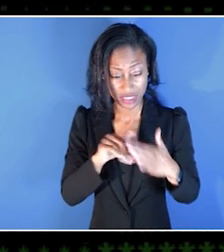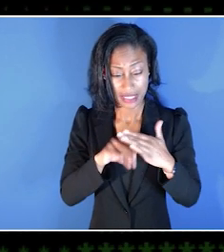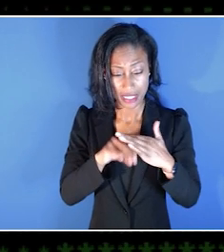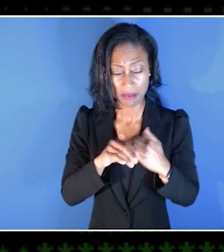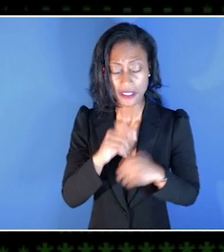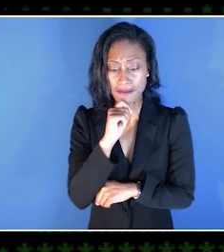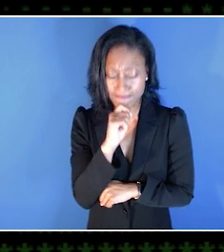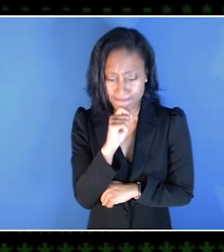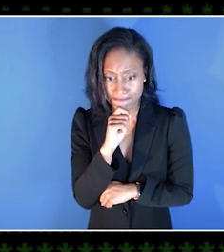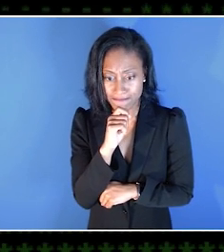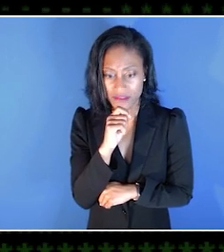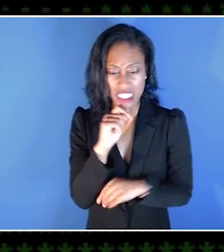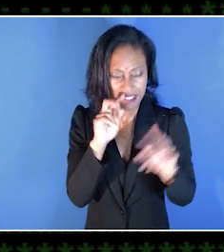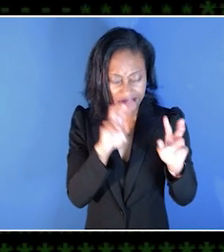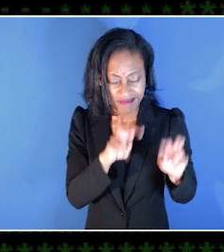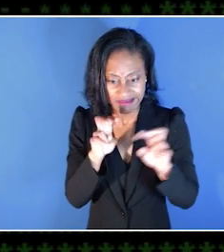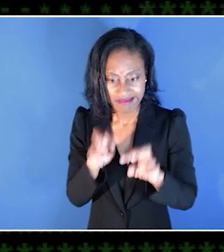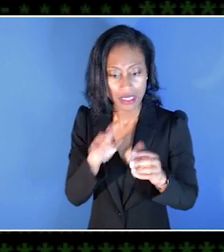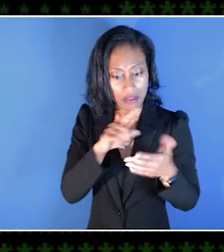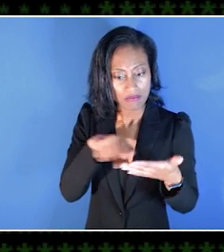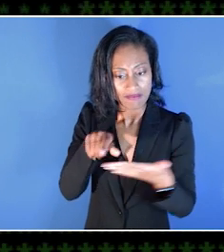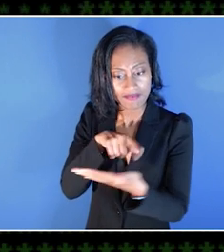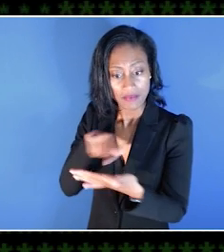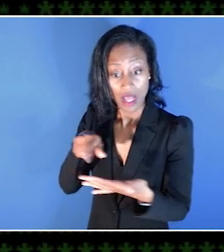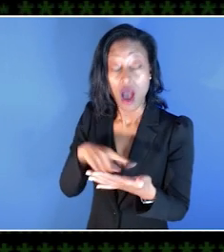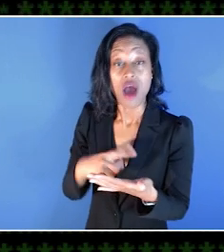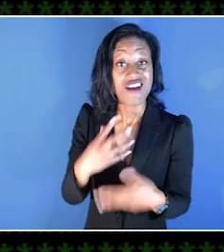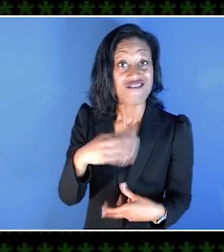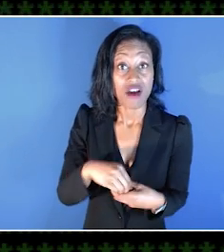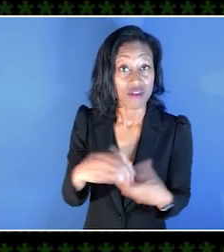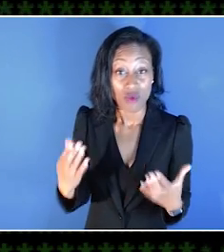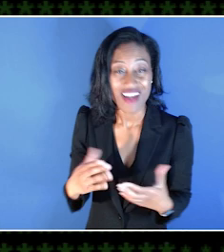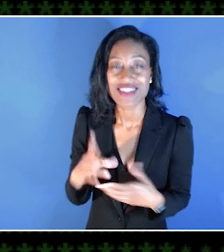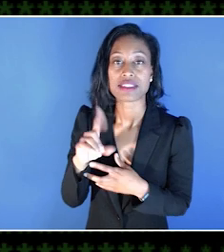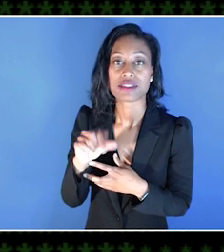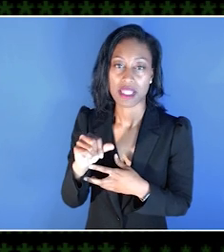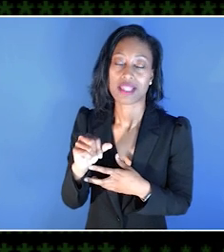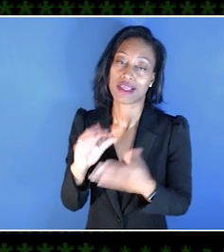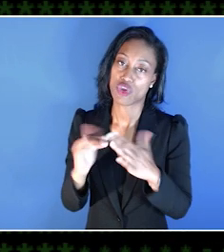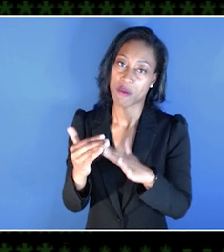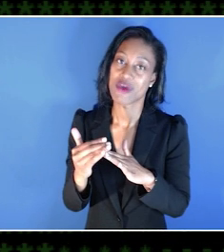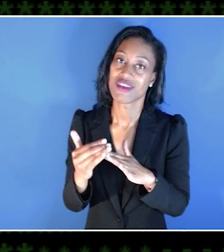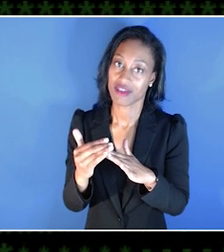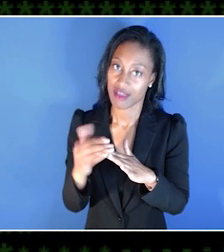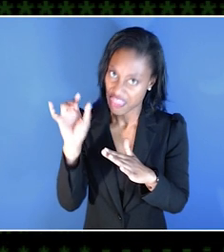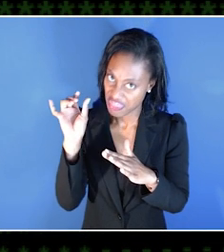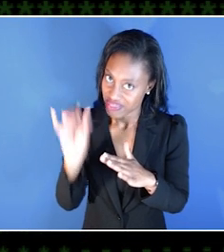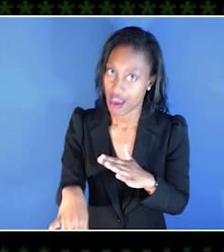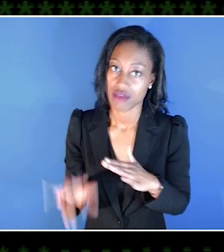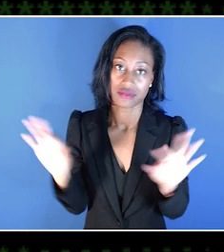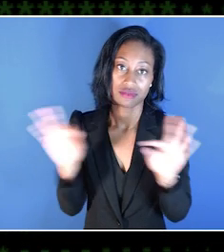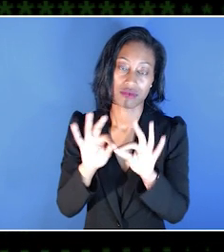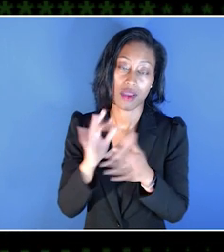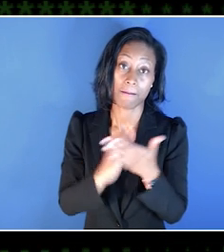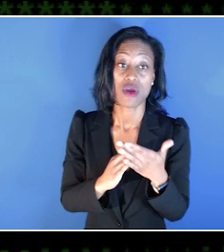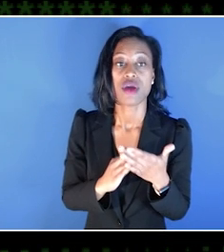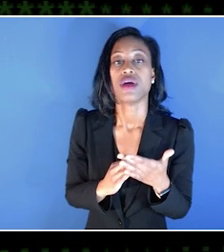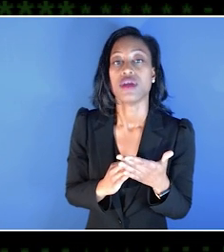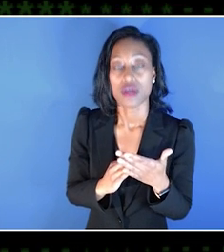And a big part of that was involving the disability community. It's not until someone who lives their life